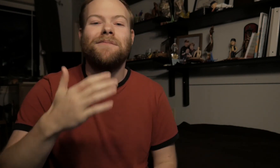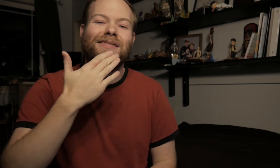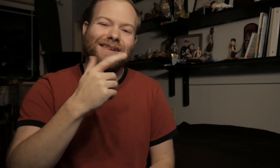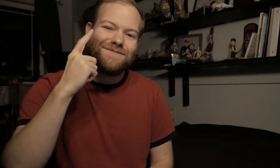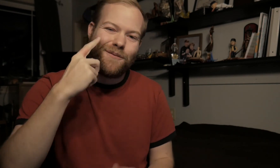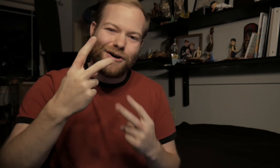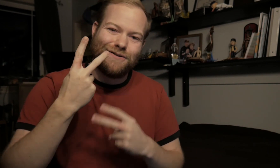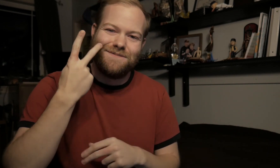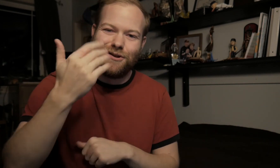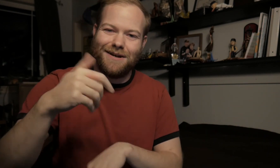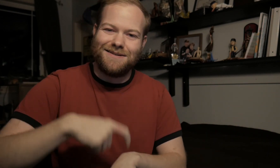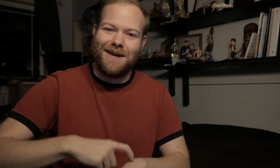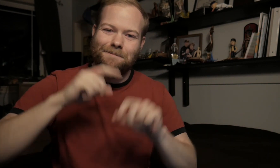Thanks for watching, see you next time.